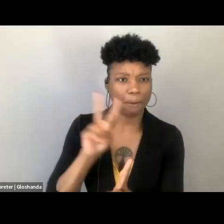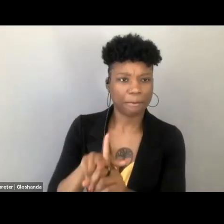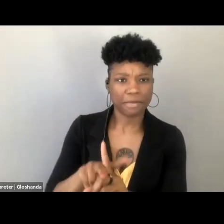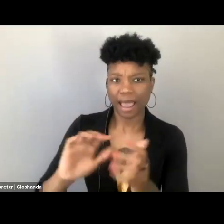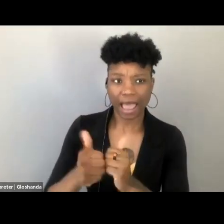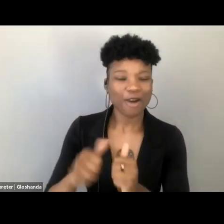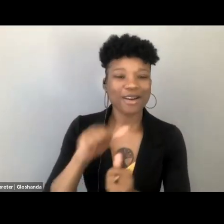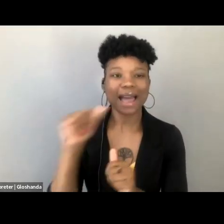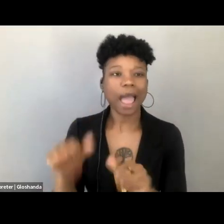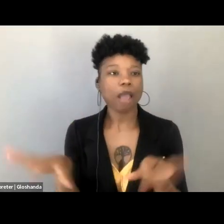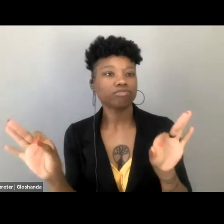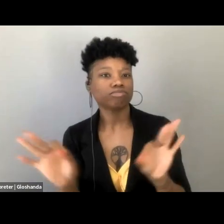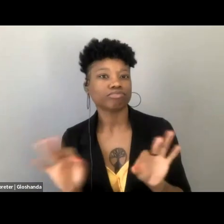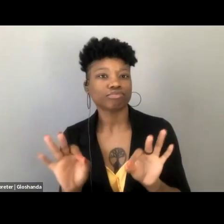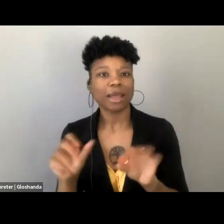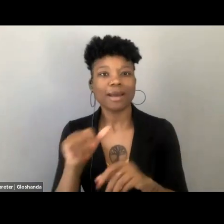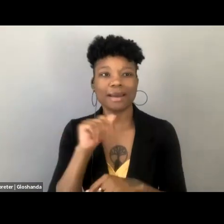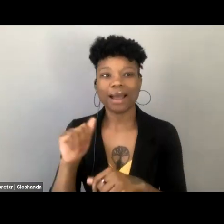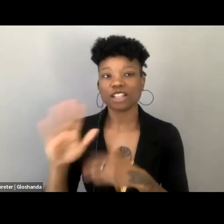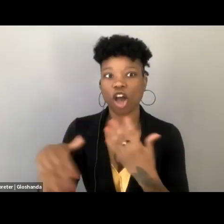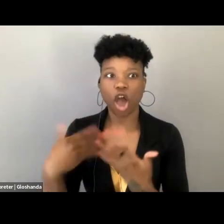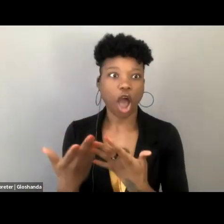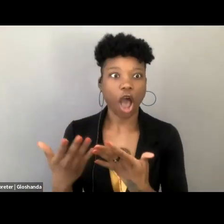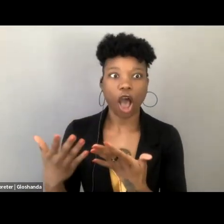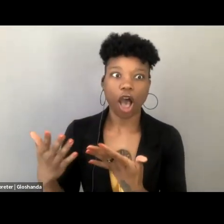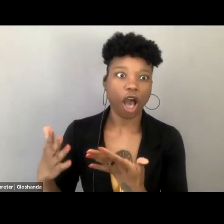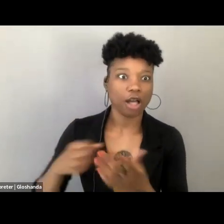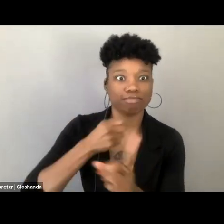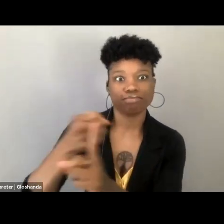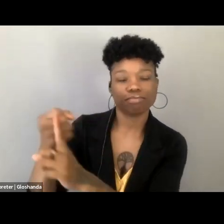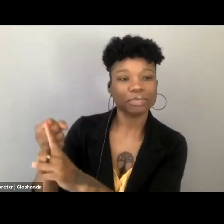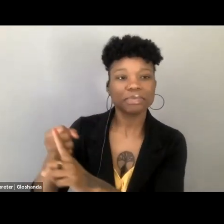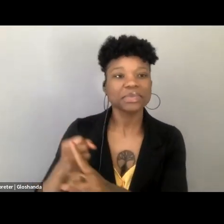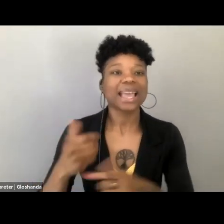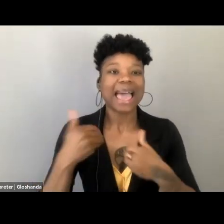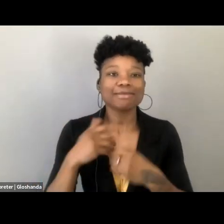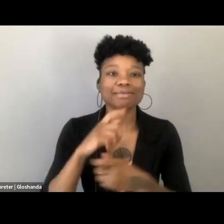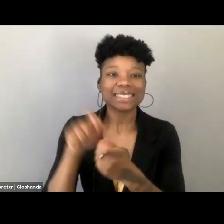but as producing medical and information deserts that were dotted with oases.